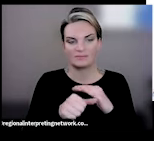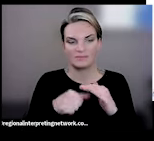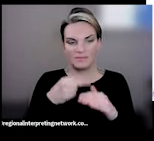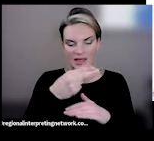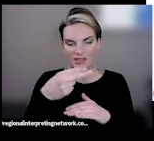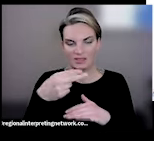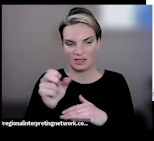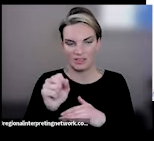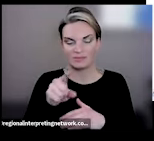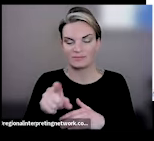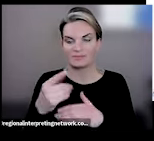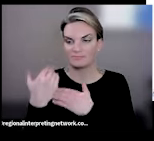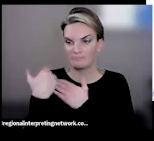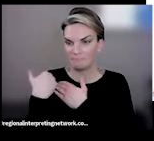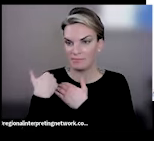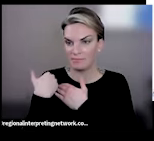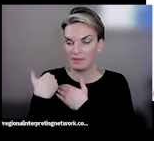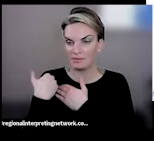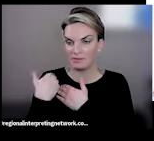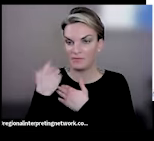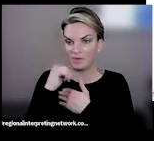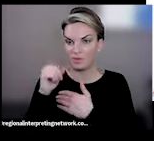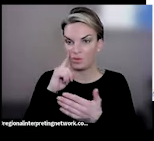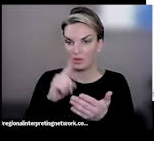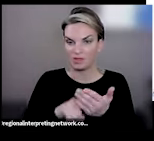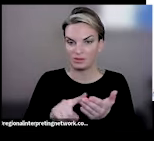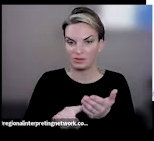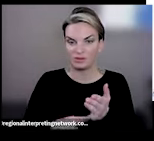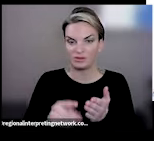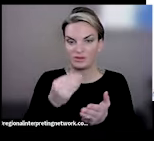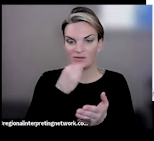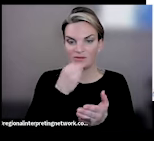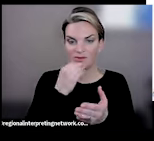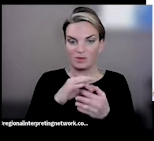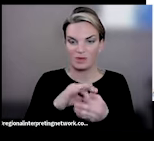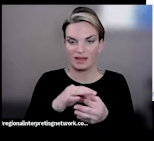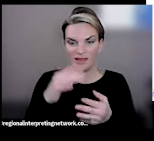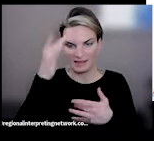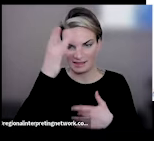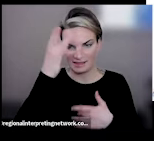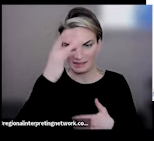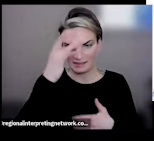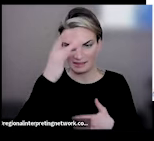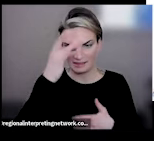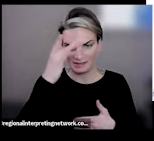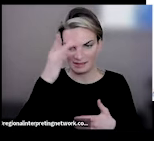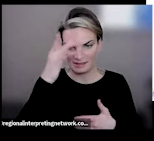responsible for researching food-related illnesses, investigating health outbreaks,